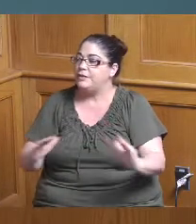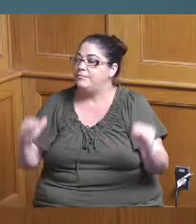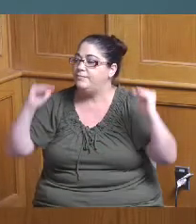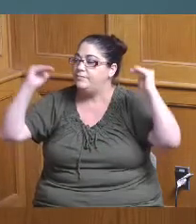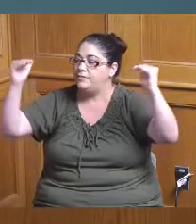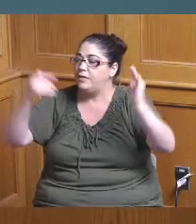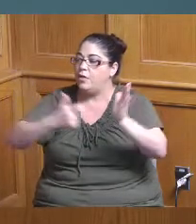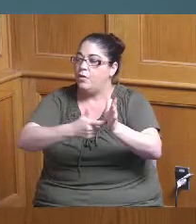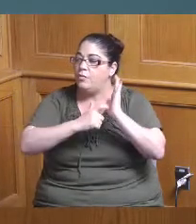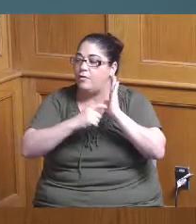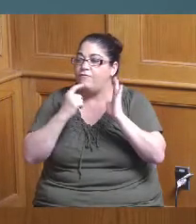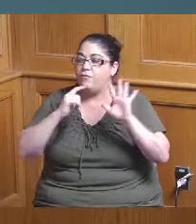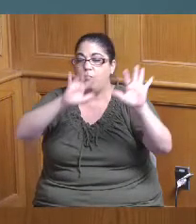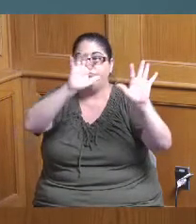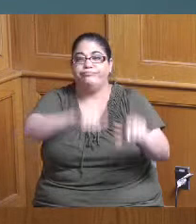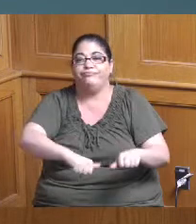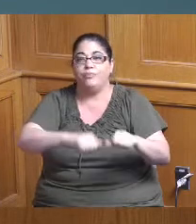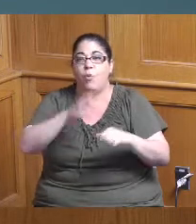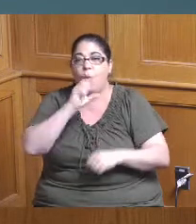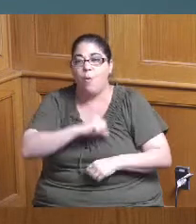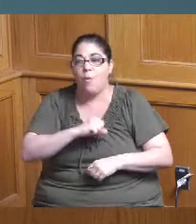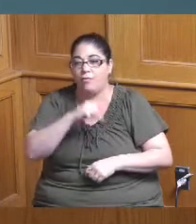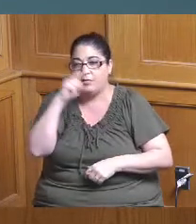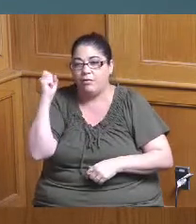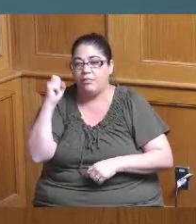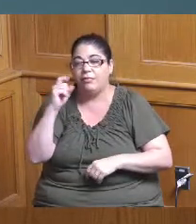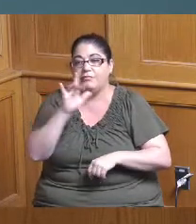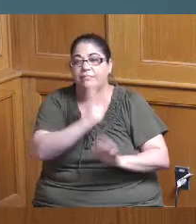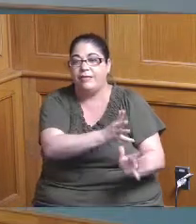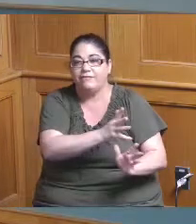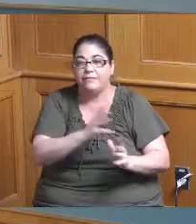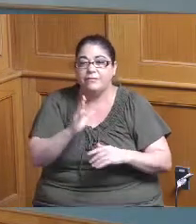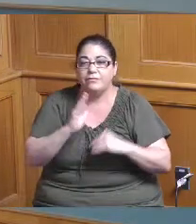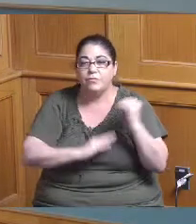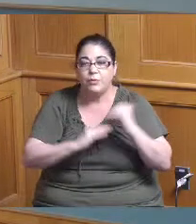for project impact blight or nuisance removed I believe we considered that last year for project